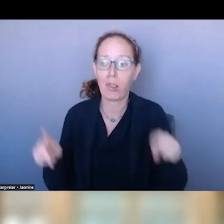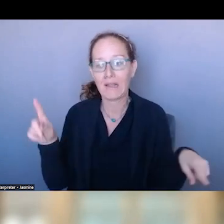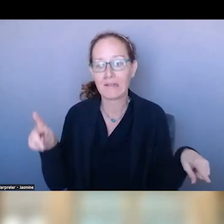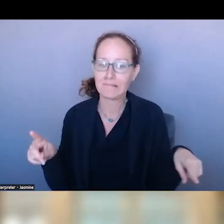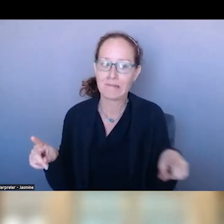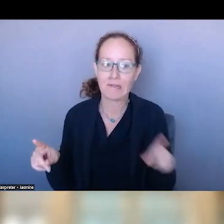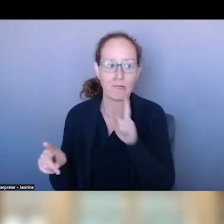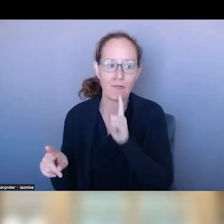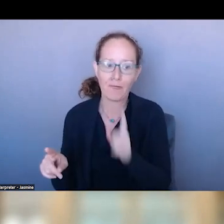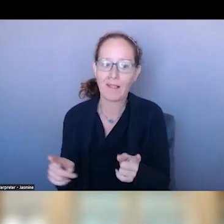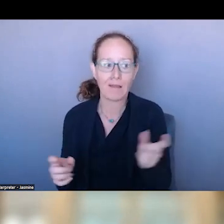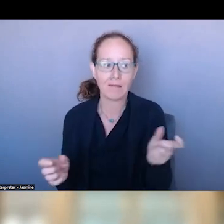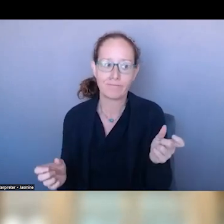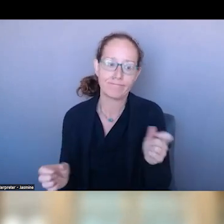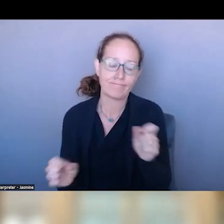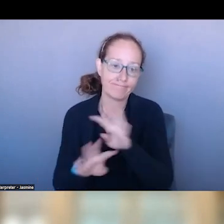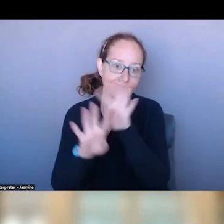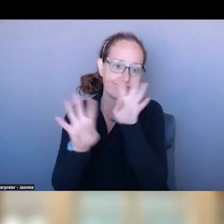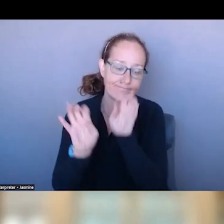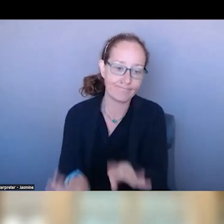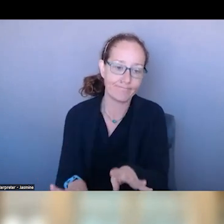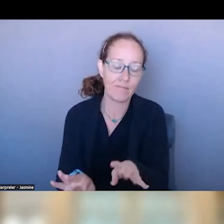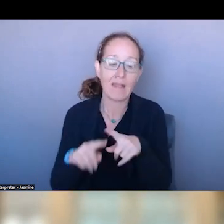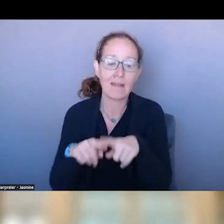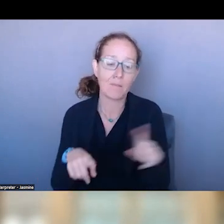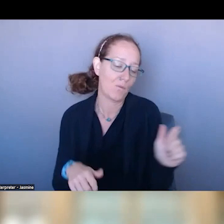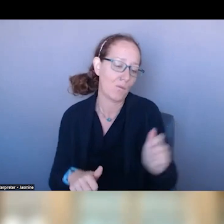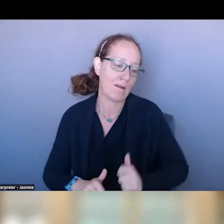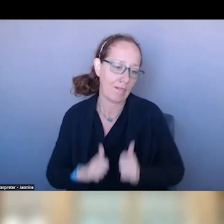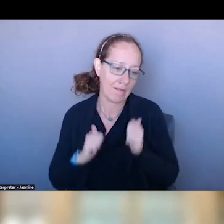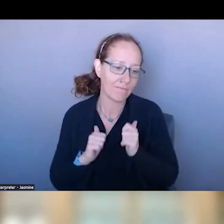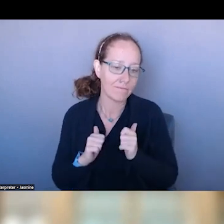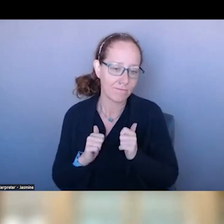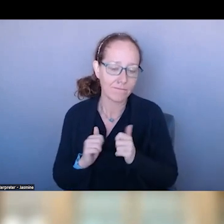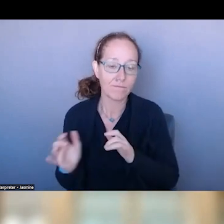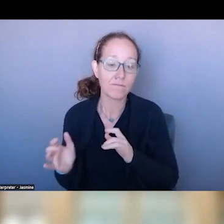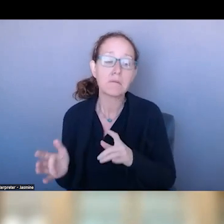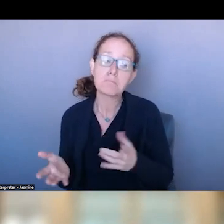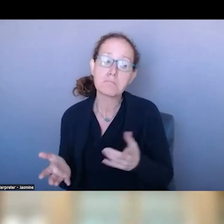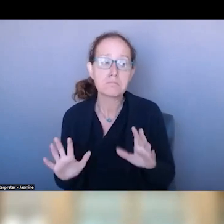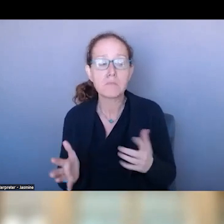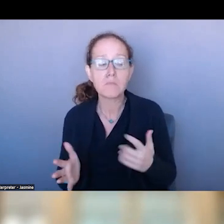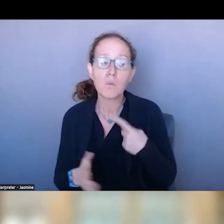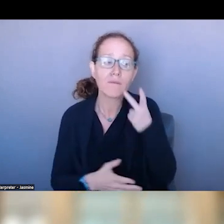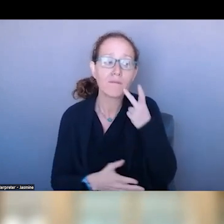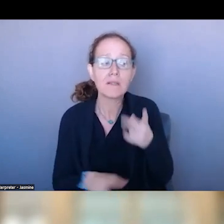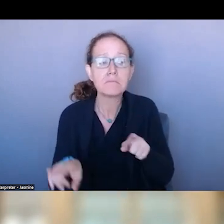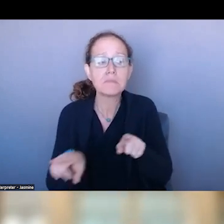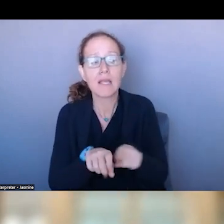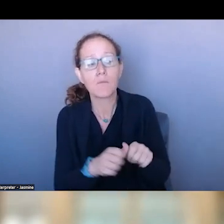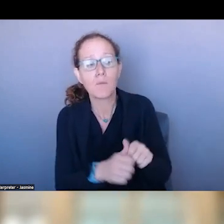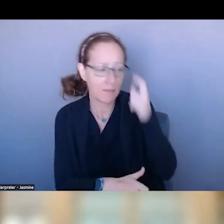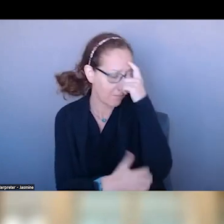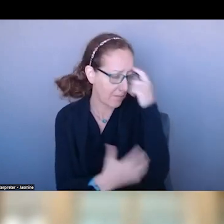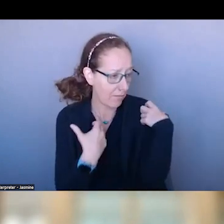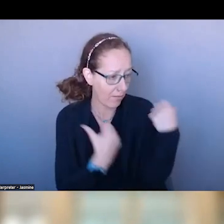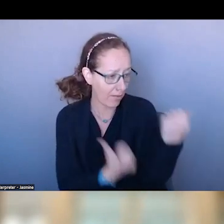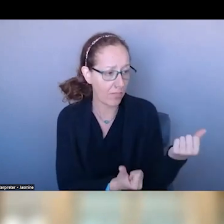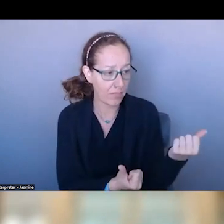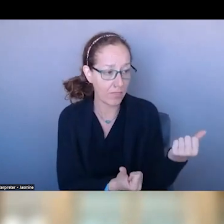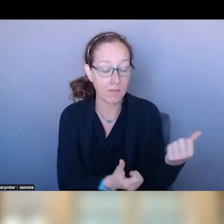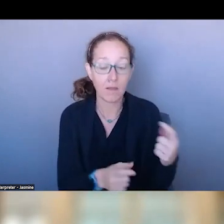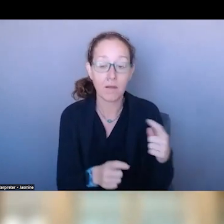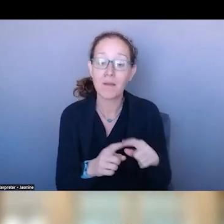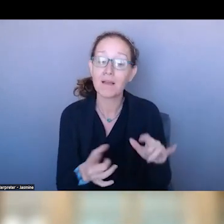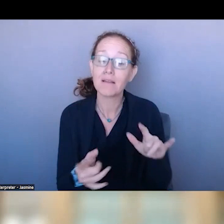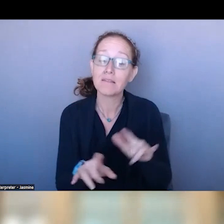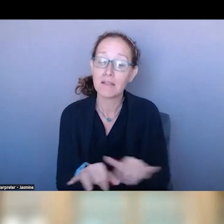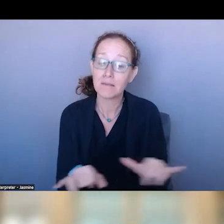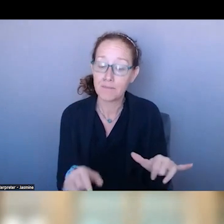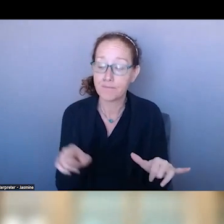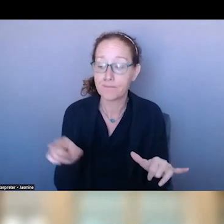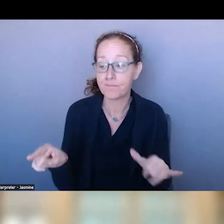TO SOME EXTENT, WE SEE THAT WITH MENTAL HEALTH. IN OTHER CASES, THEY DID NOT ALWAYS